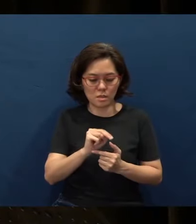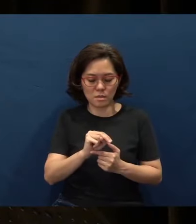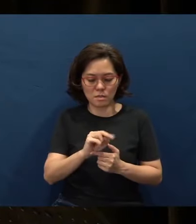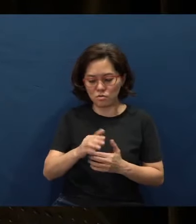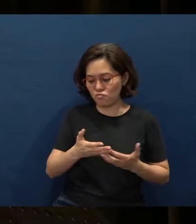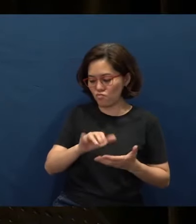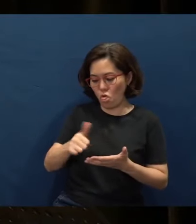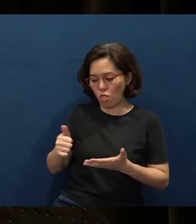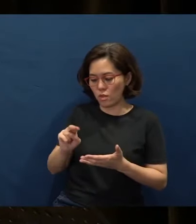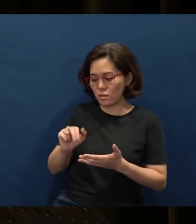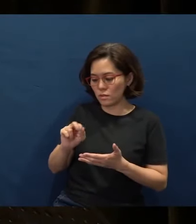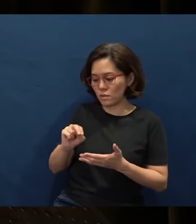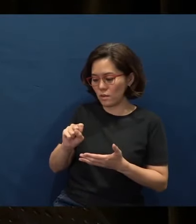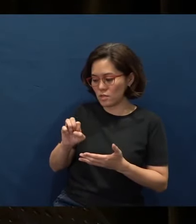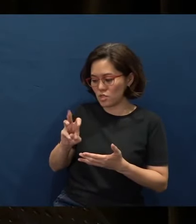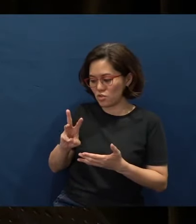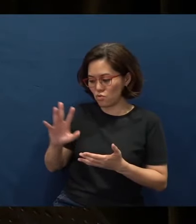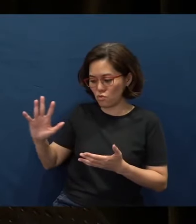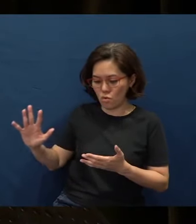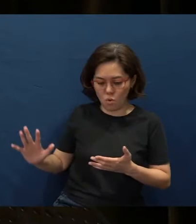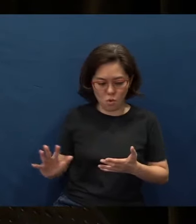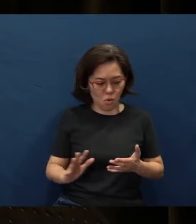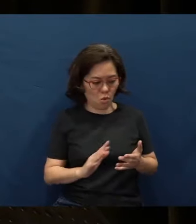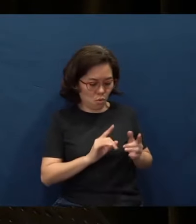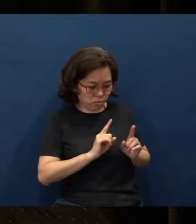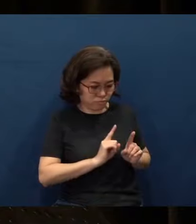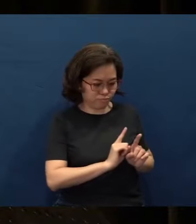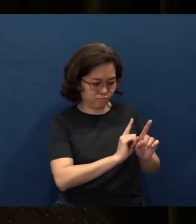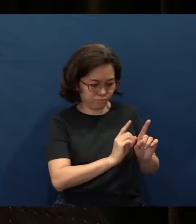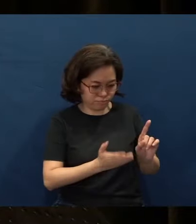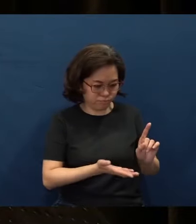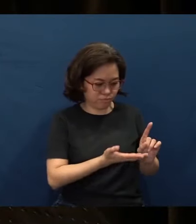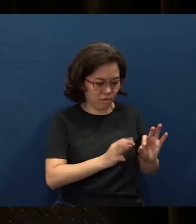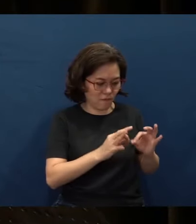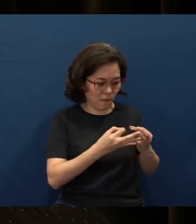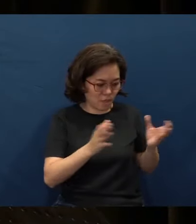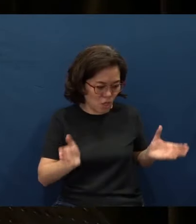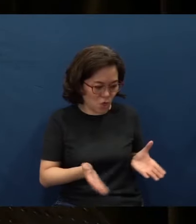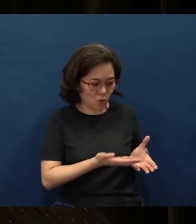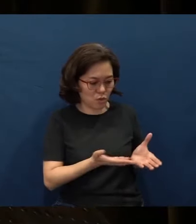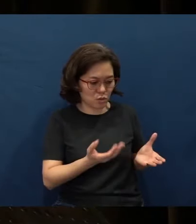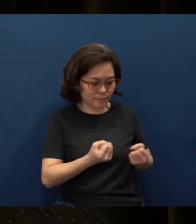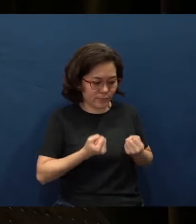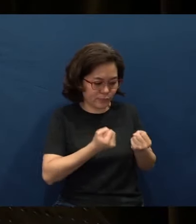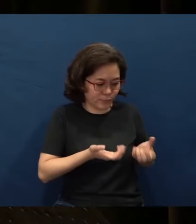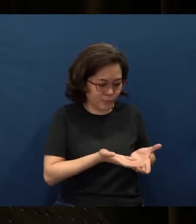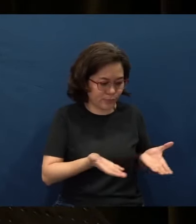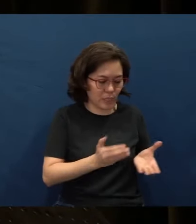as they come alongside the family, Lord, would You encourage them, strengthen them?